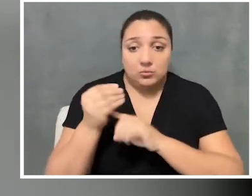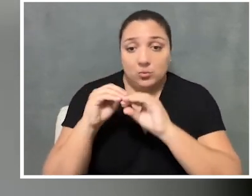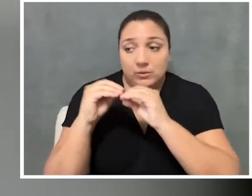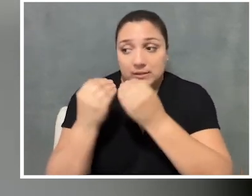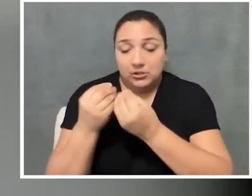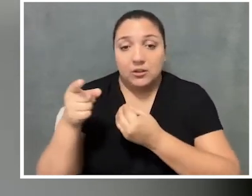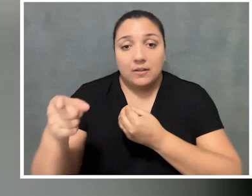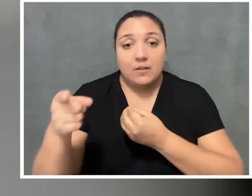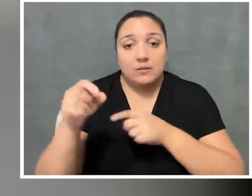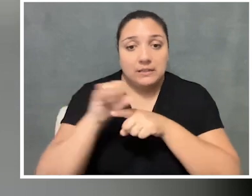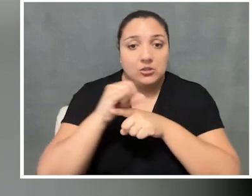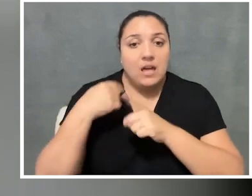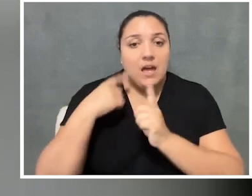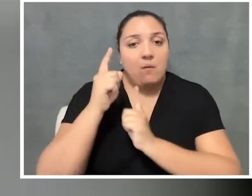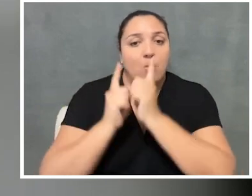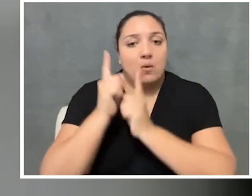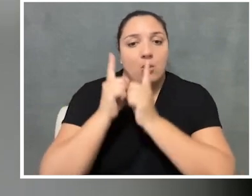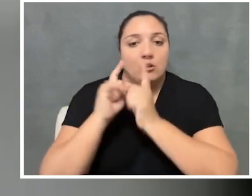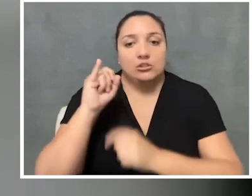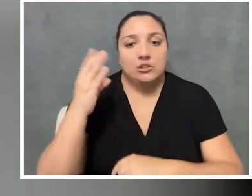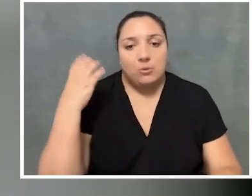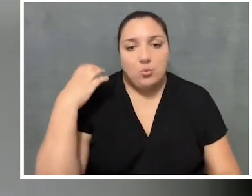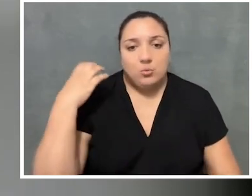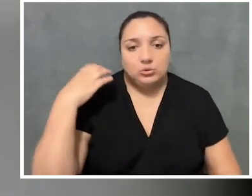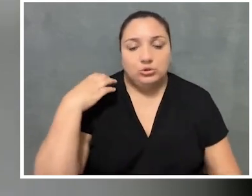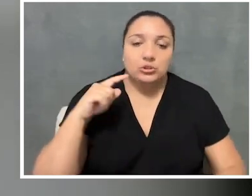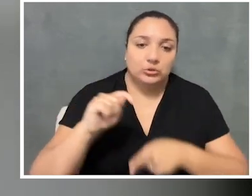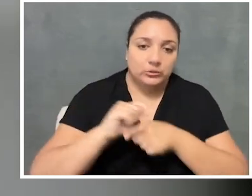Those interns receive a one-on-one job coach and training and things like that.